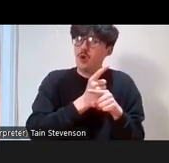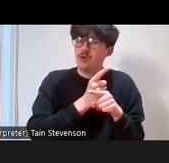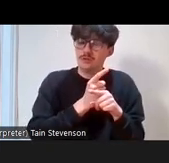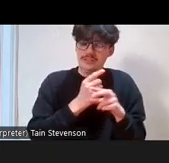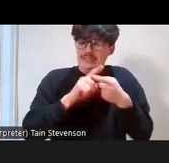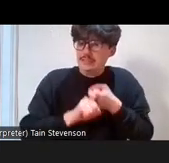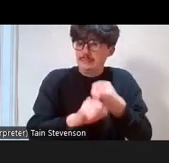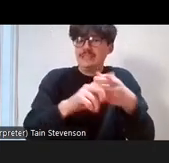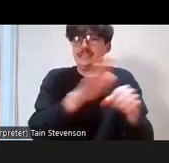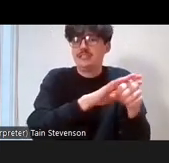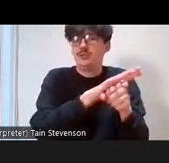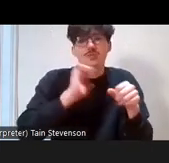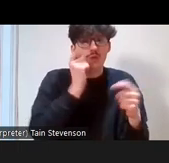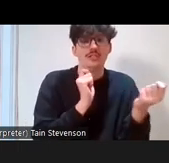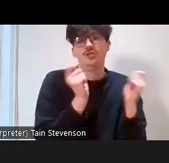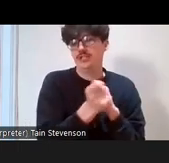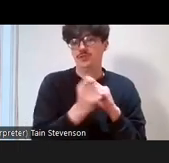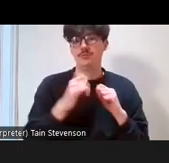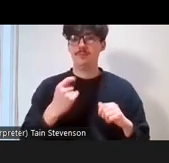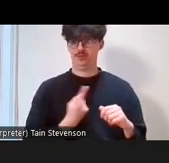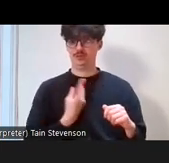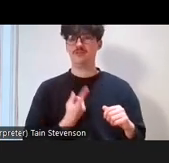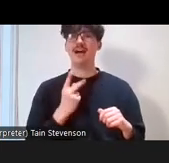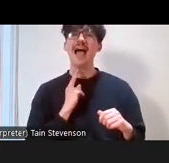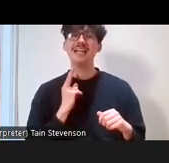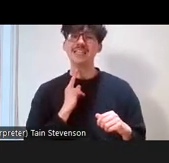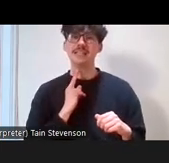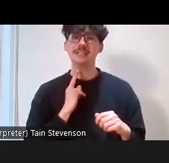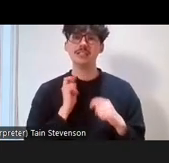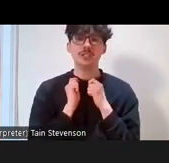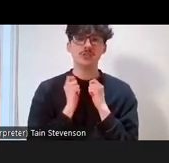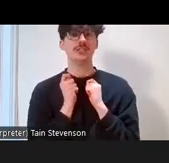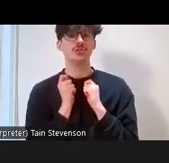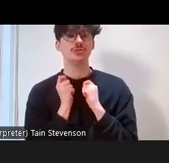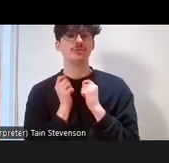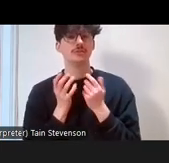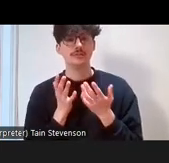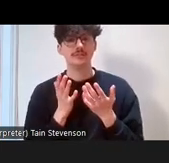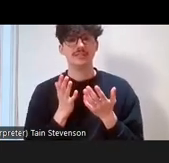toning down your accent and that can cause a lot of tension and can be very difficult because you